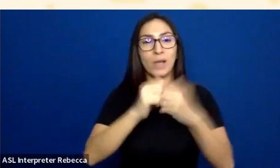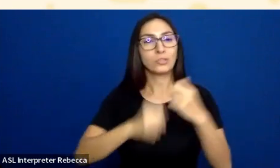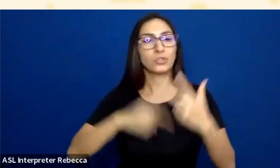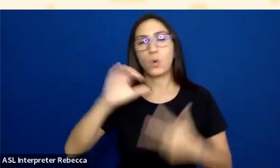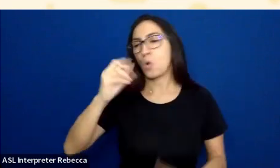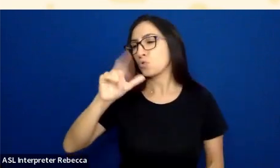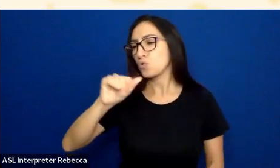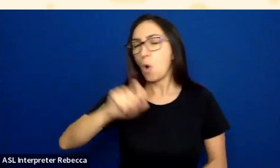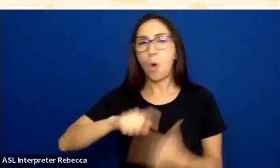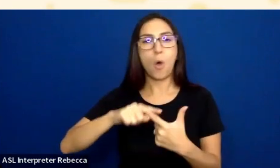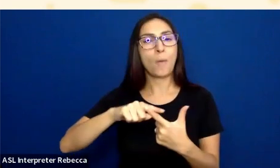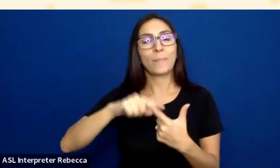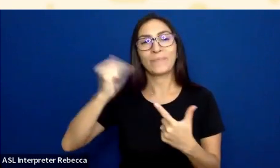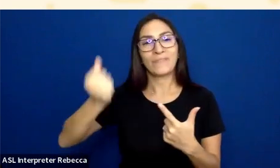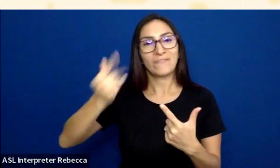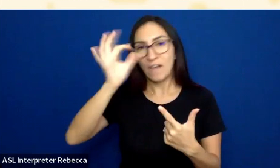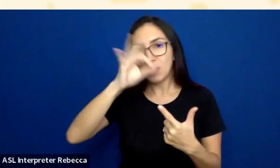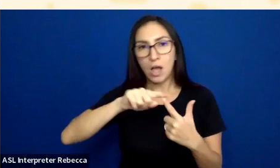So that's what I'm going to use.